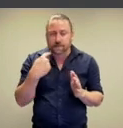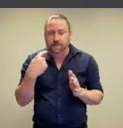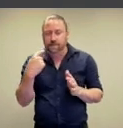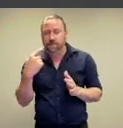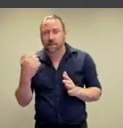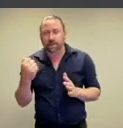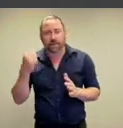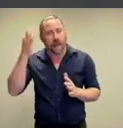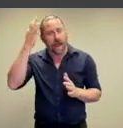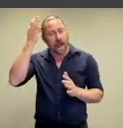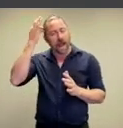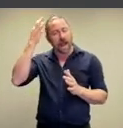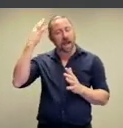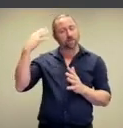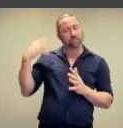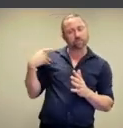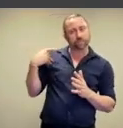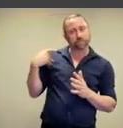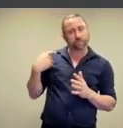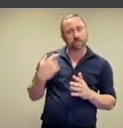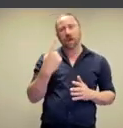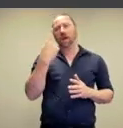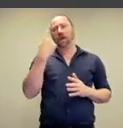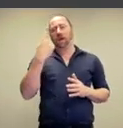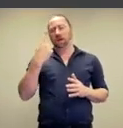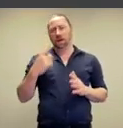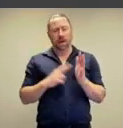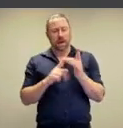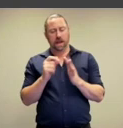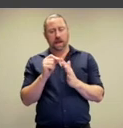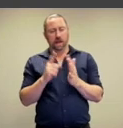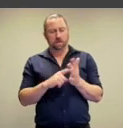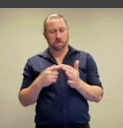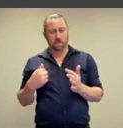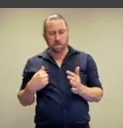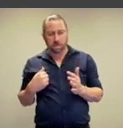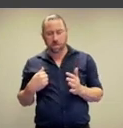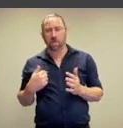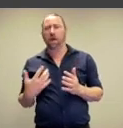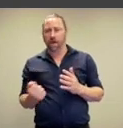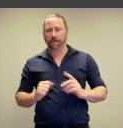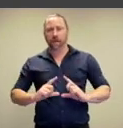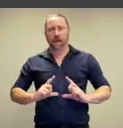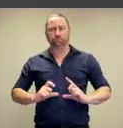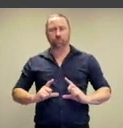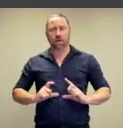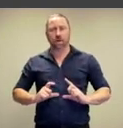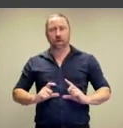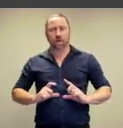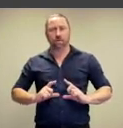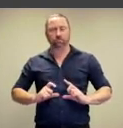face, a lock of hair over her shoulder,